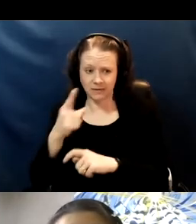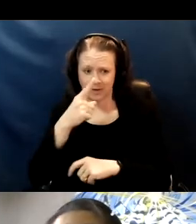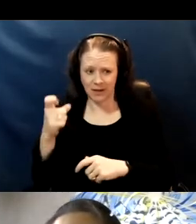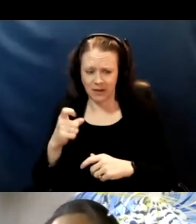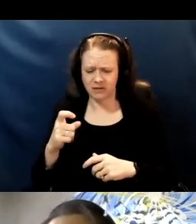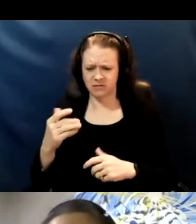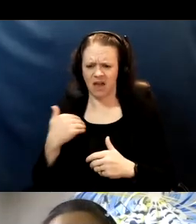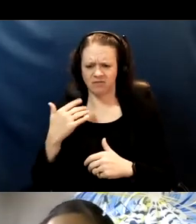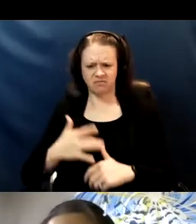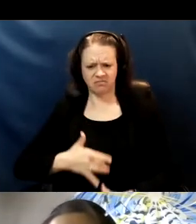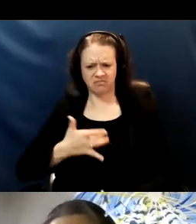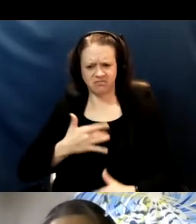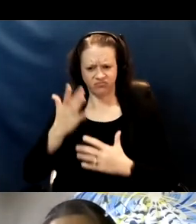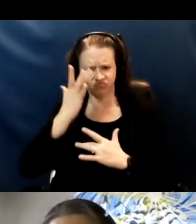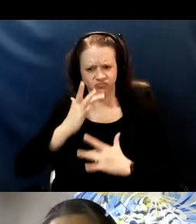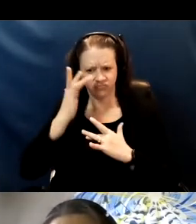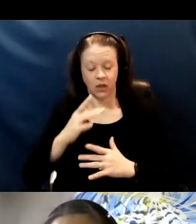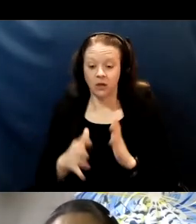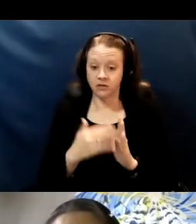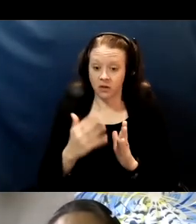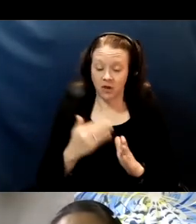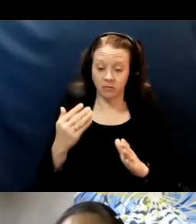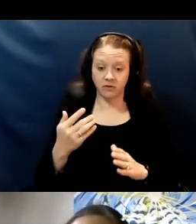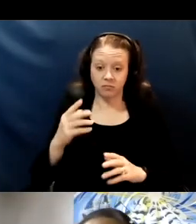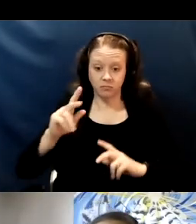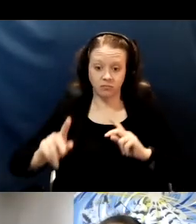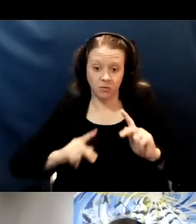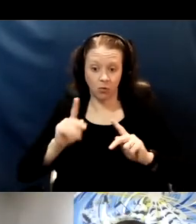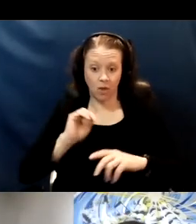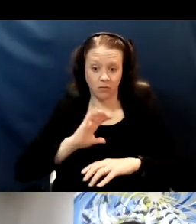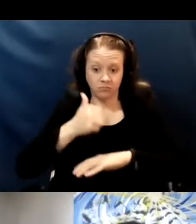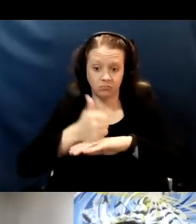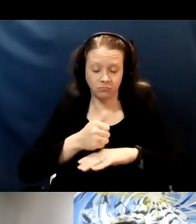testing for monitoring purposes where the testing will be done